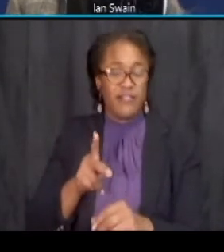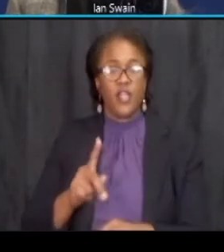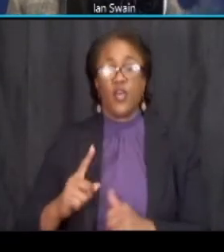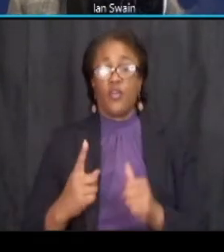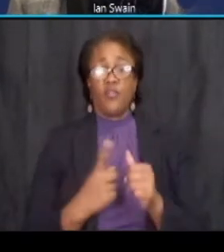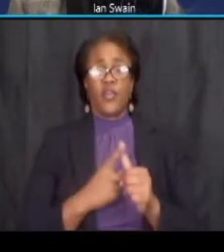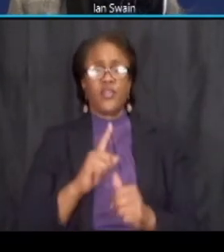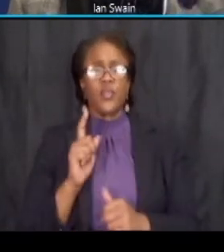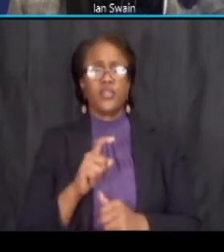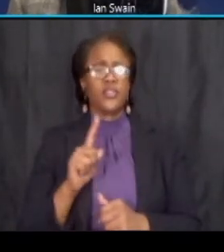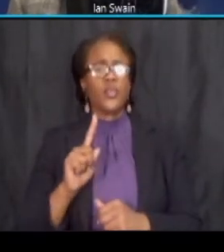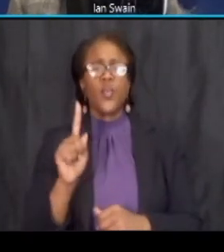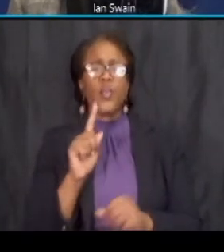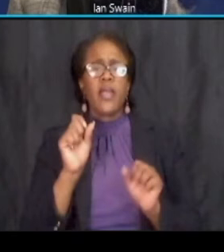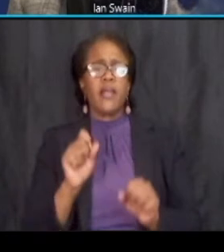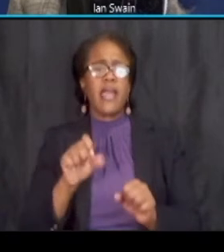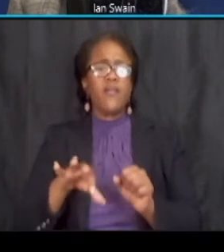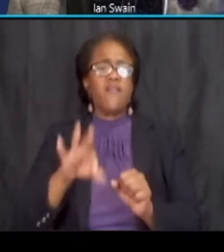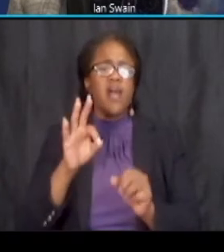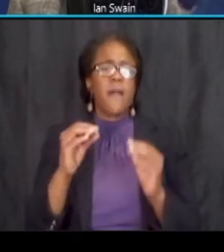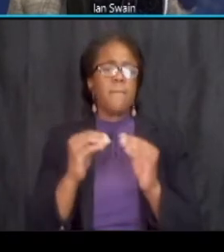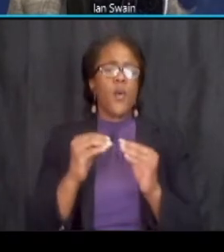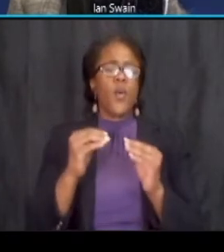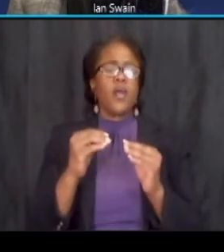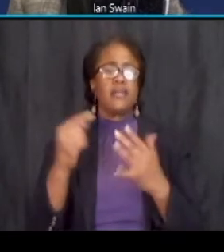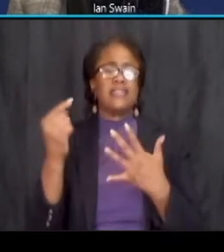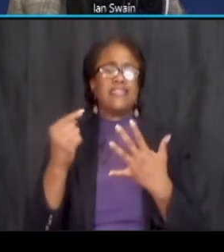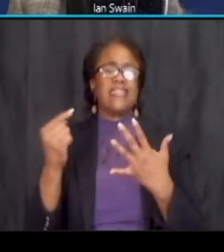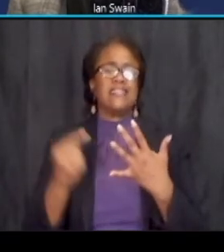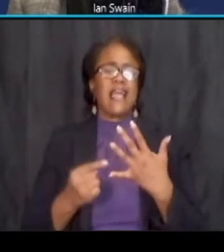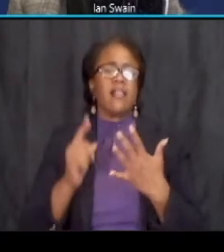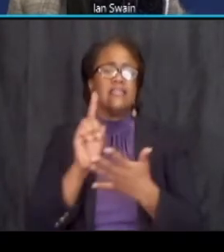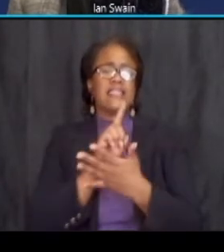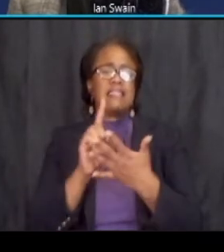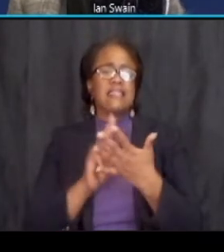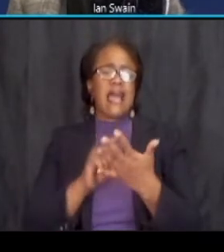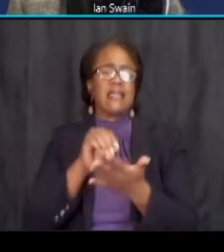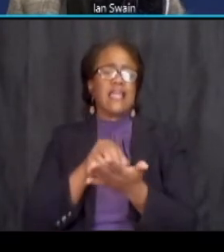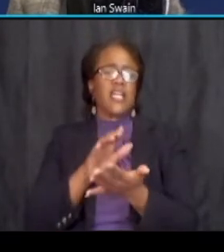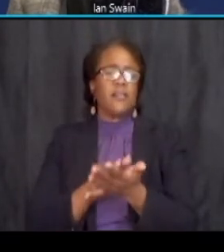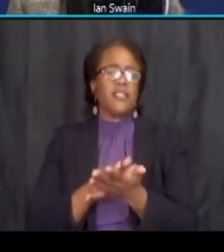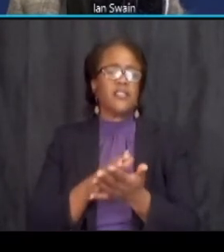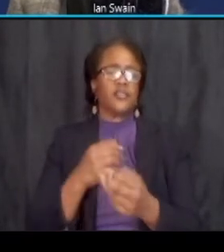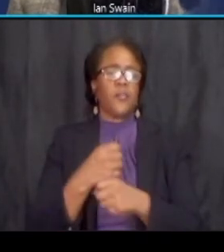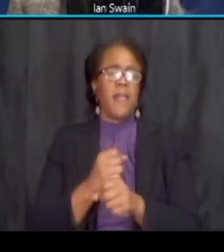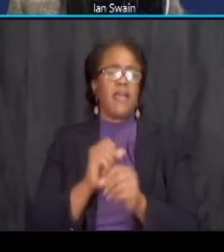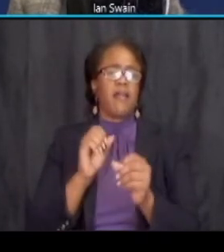where can we find more detailed design documents to review and comment on on the website all i see